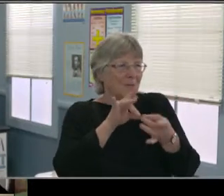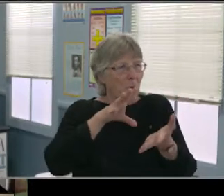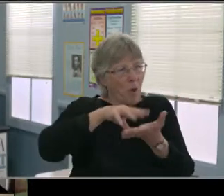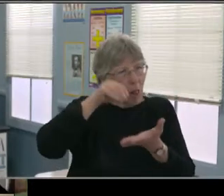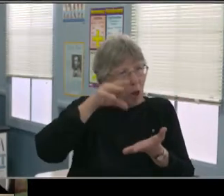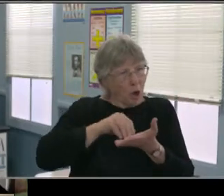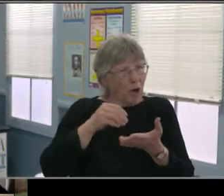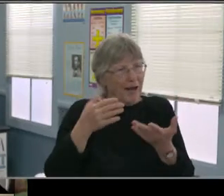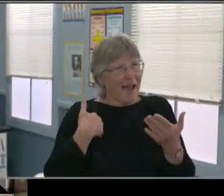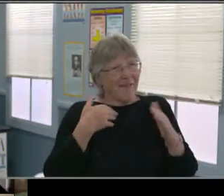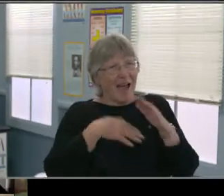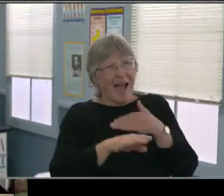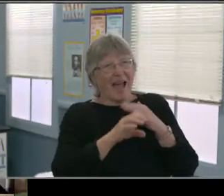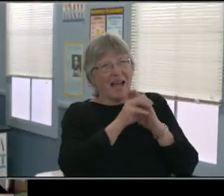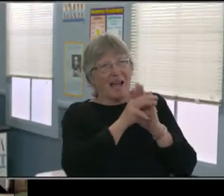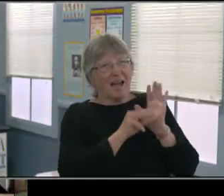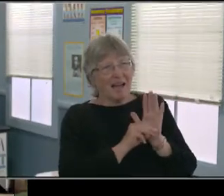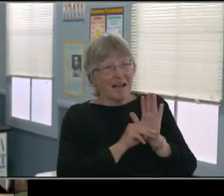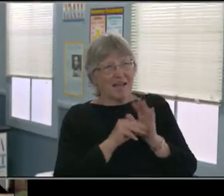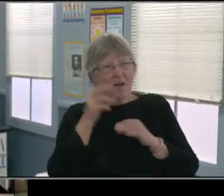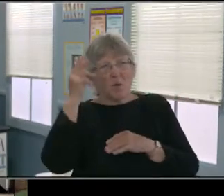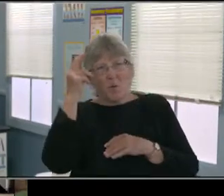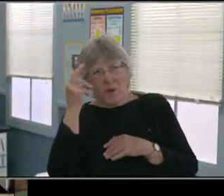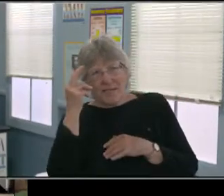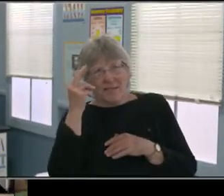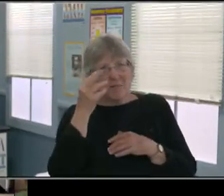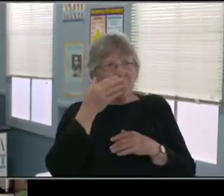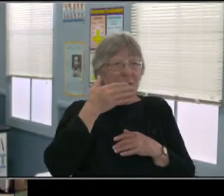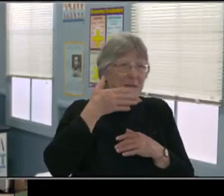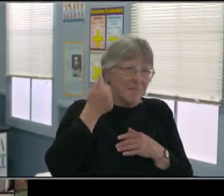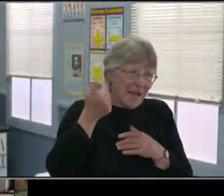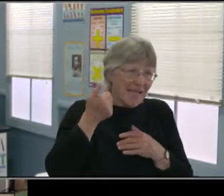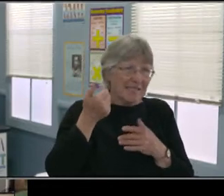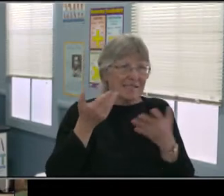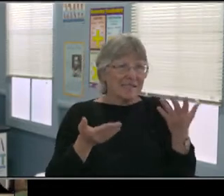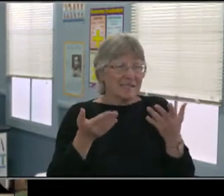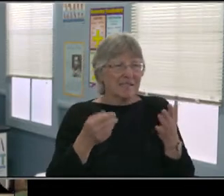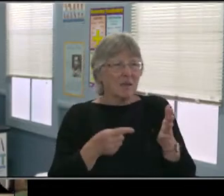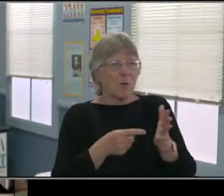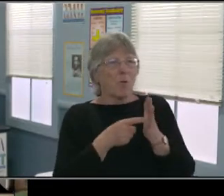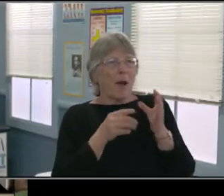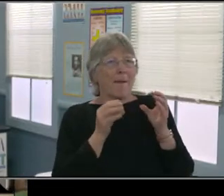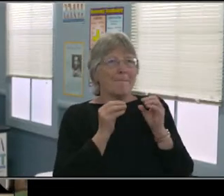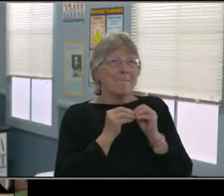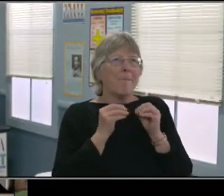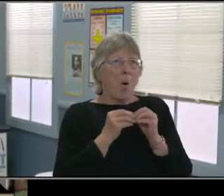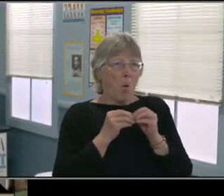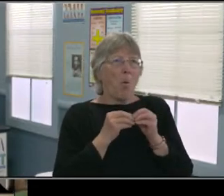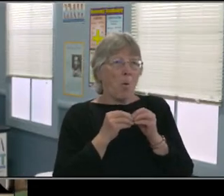or at homeless shelters. And so it's something that we're very sympathetic towards and also empathetic.